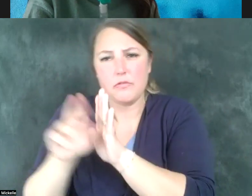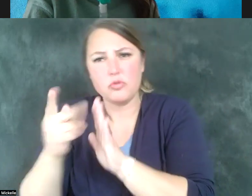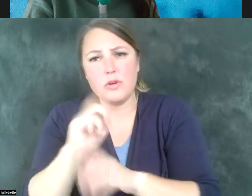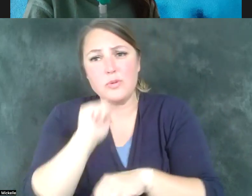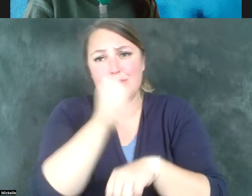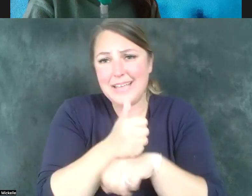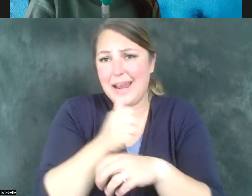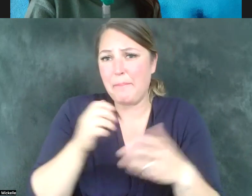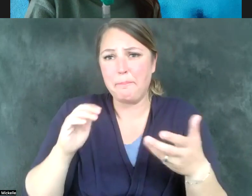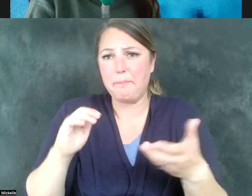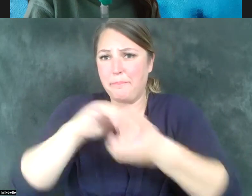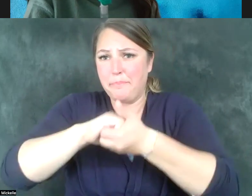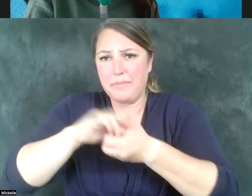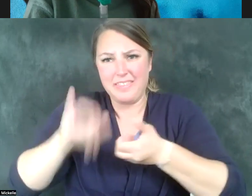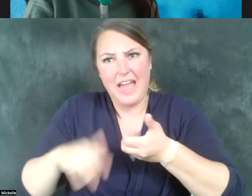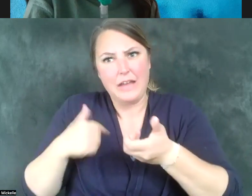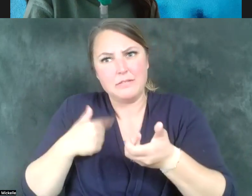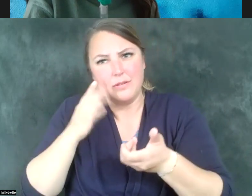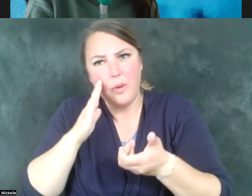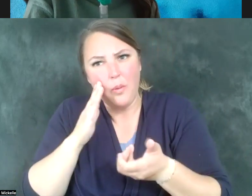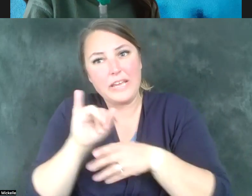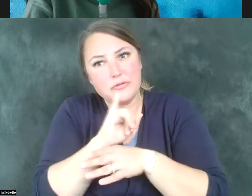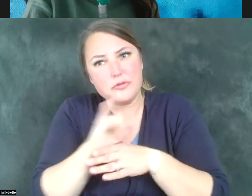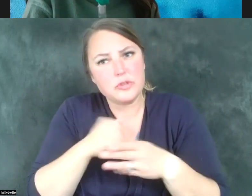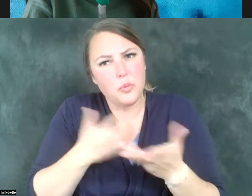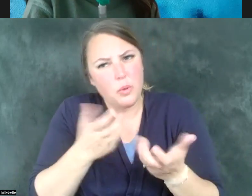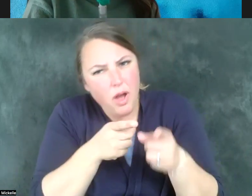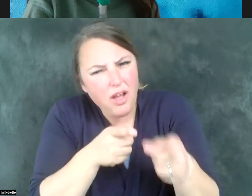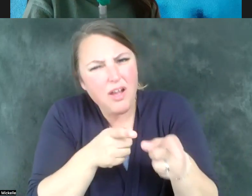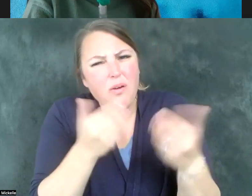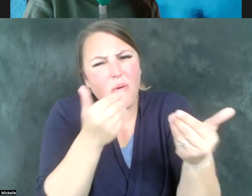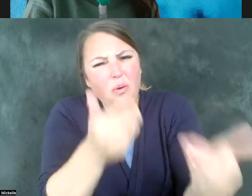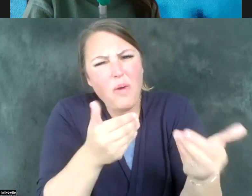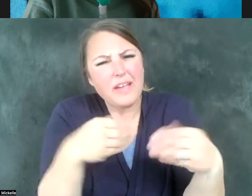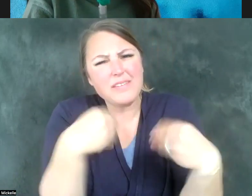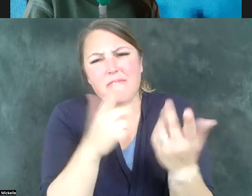partnerships that we want them to accommodate and to make room for